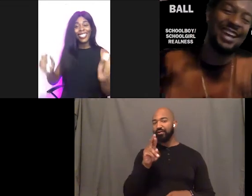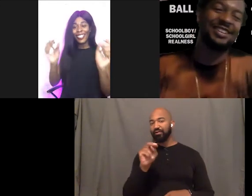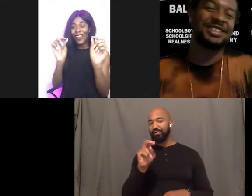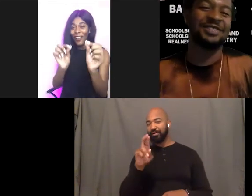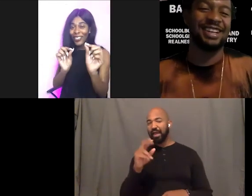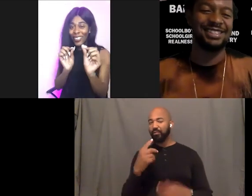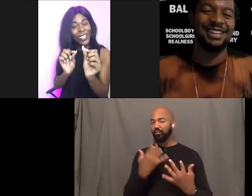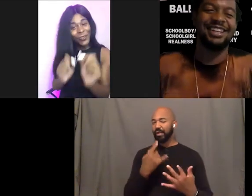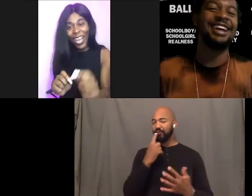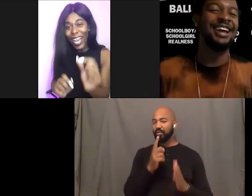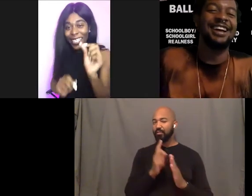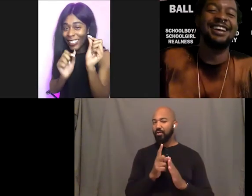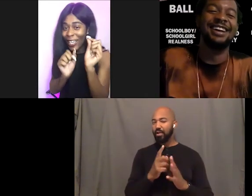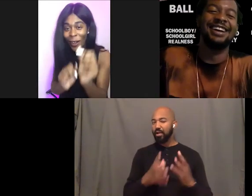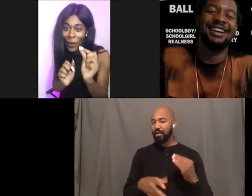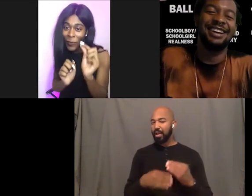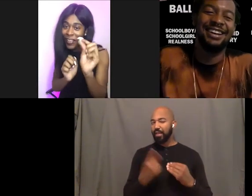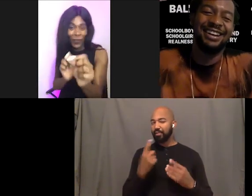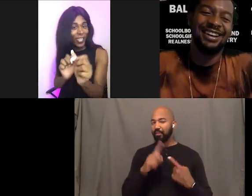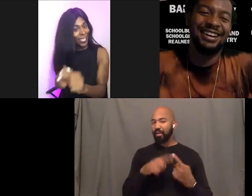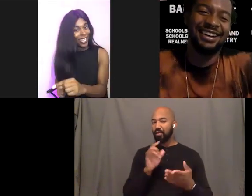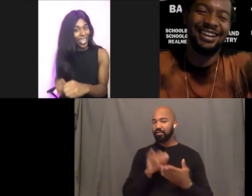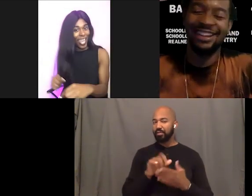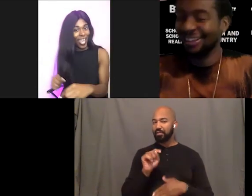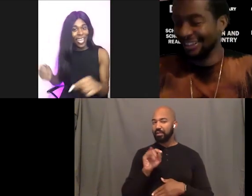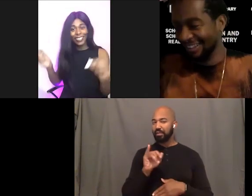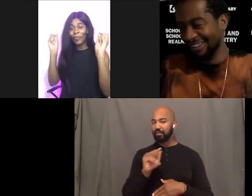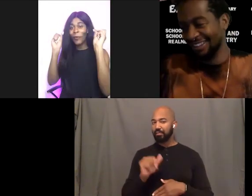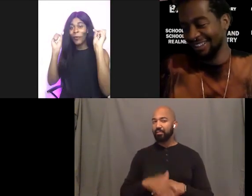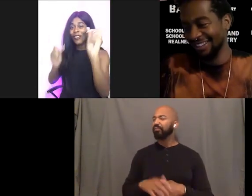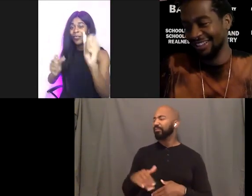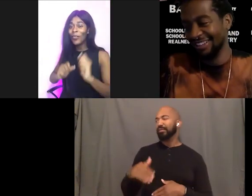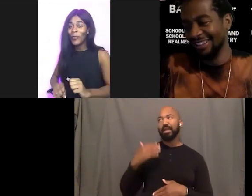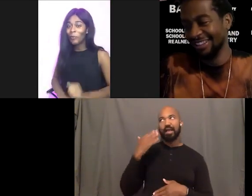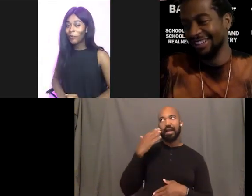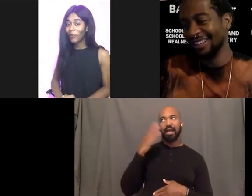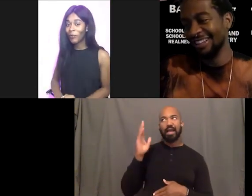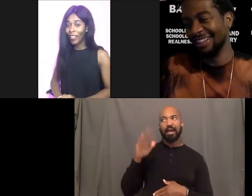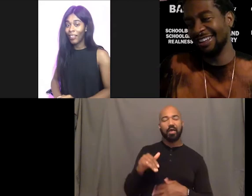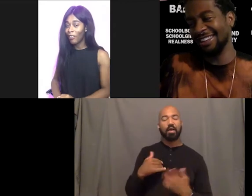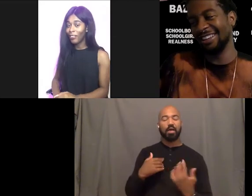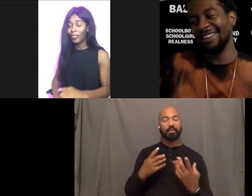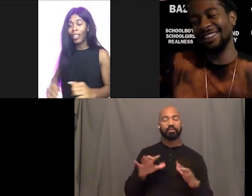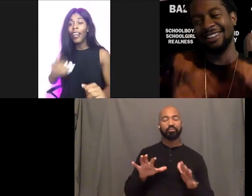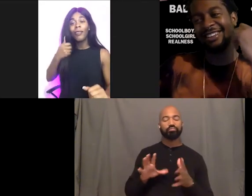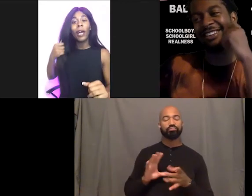You know I was gon' slip. I was like, I told y'all I'm coming. I said I'm coming off so ripped. You know something,